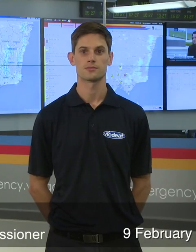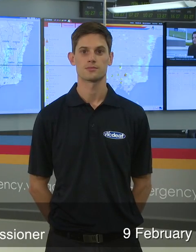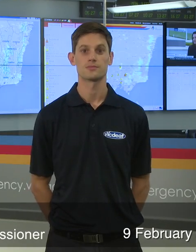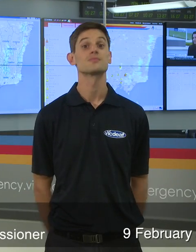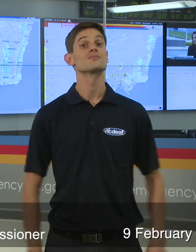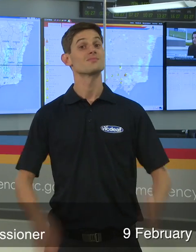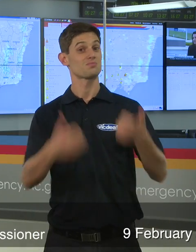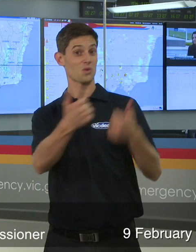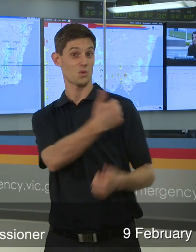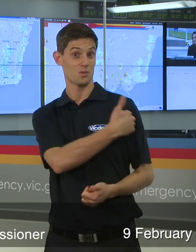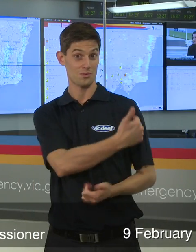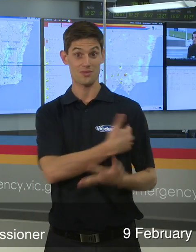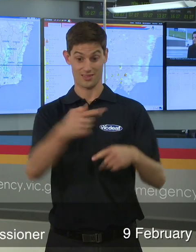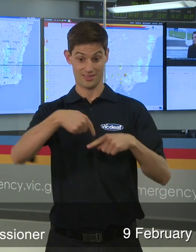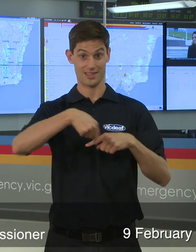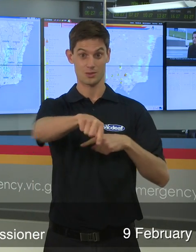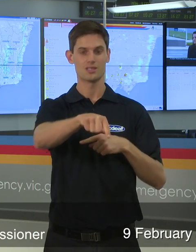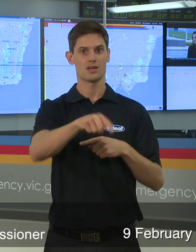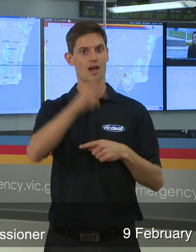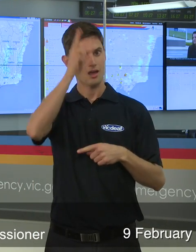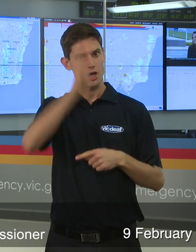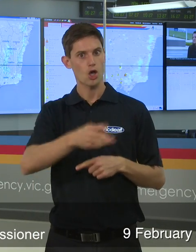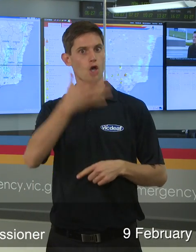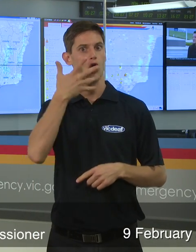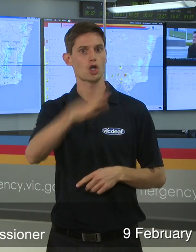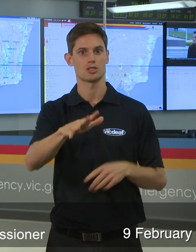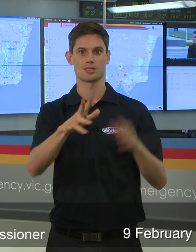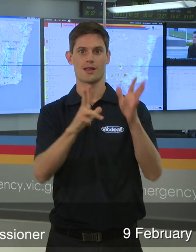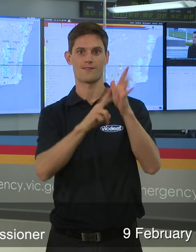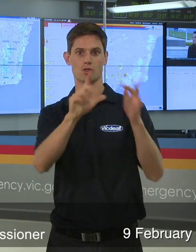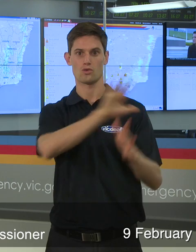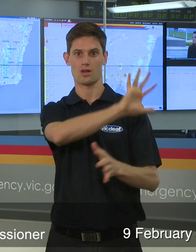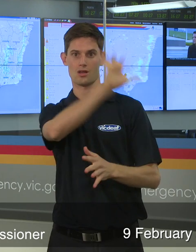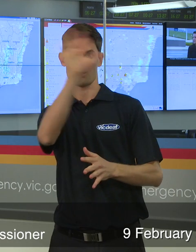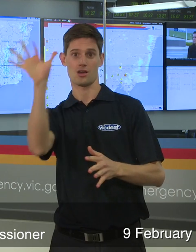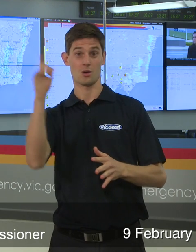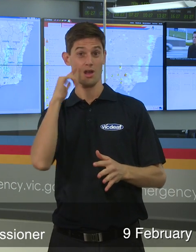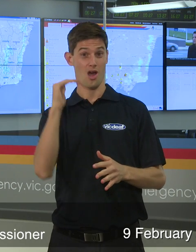This week we've got another really week across Victoria. We will see temperatures in the high 30s and low 40's